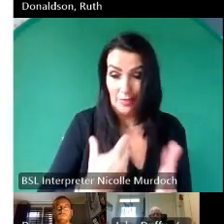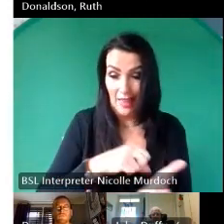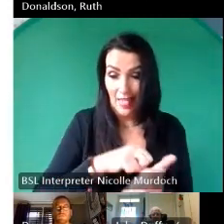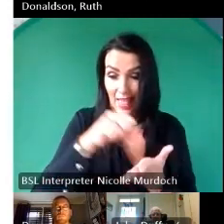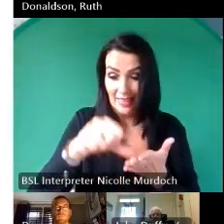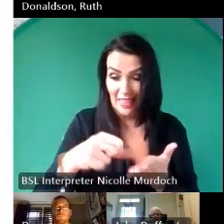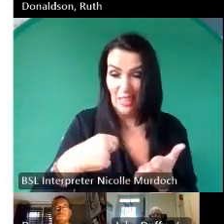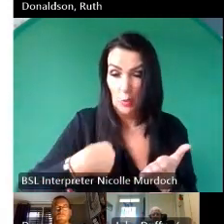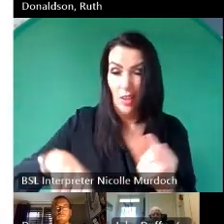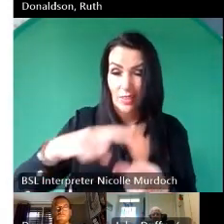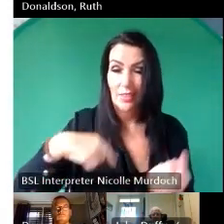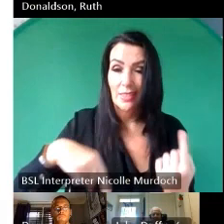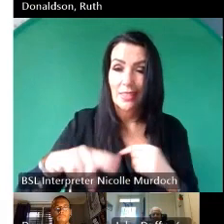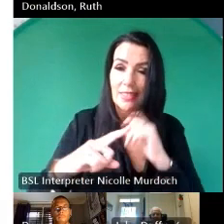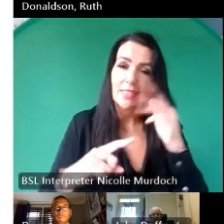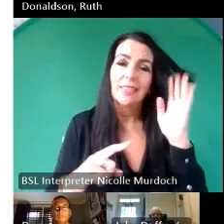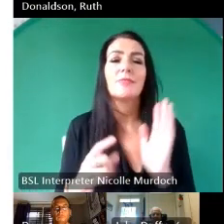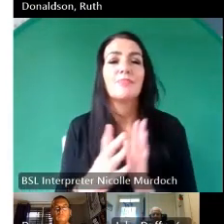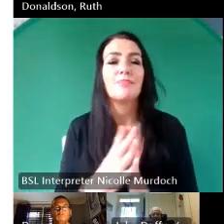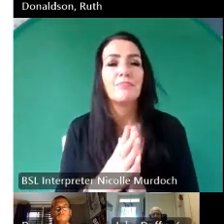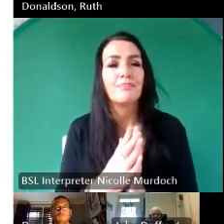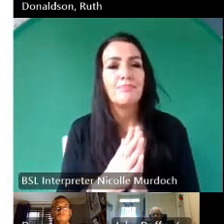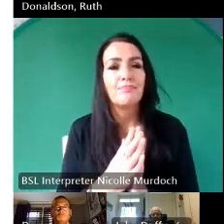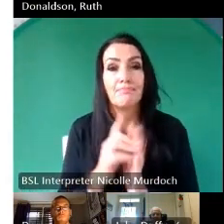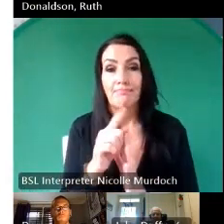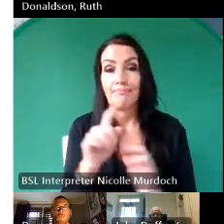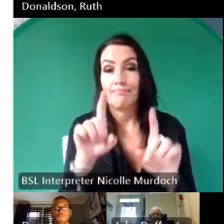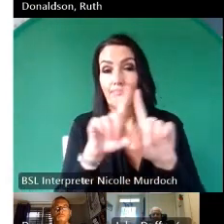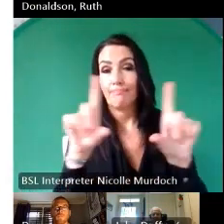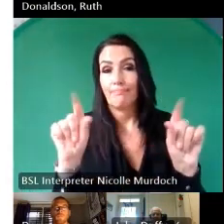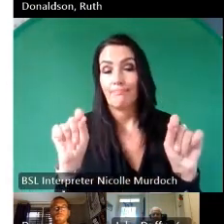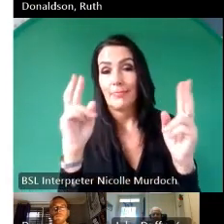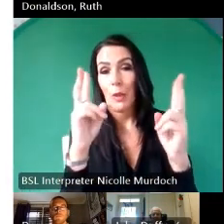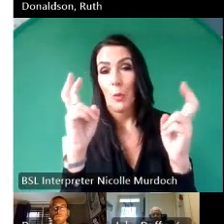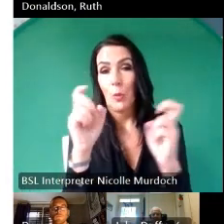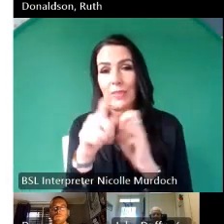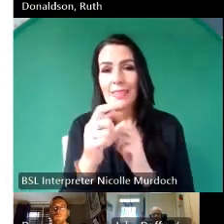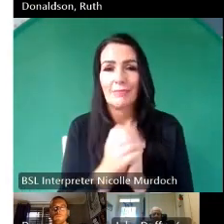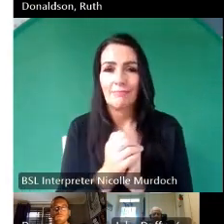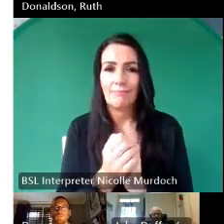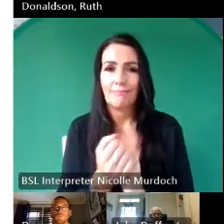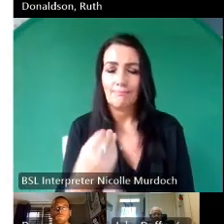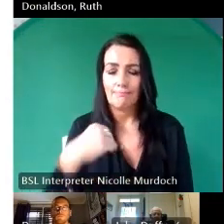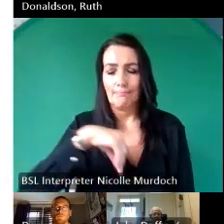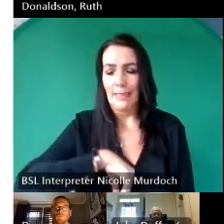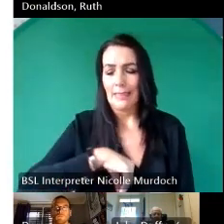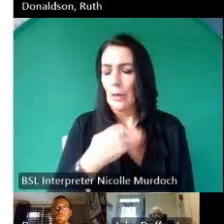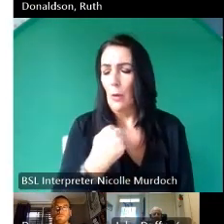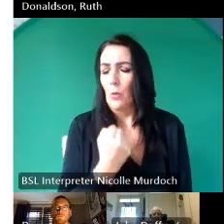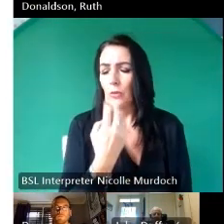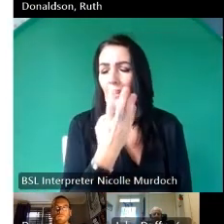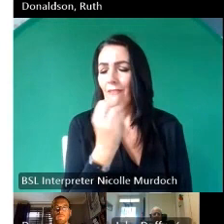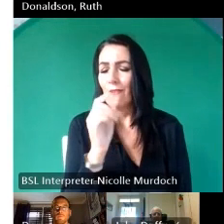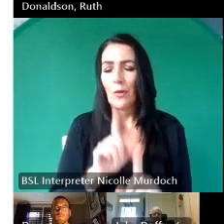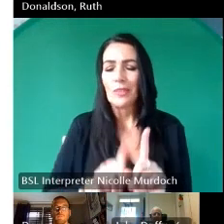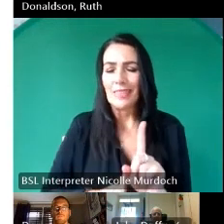um he wrote to us the story had been inside me for 40 years next year so that was last year